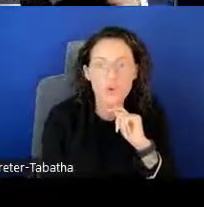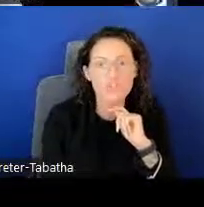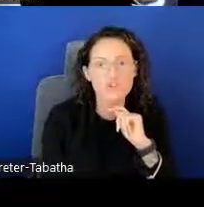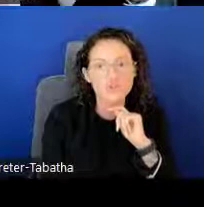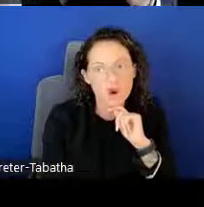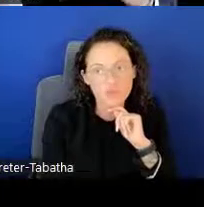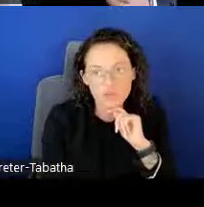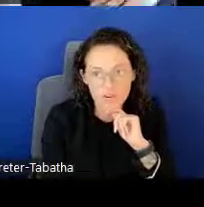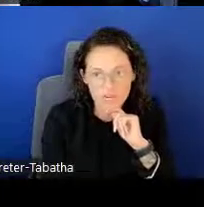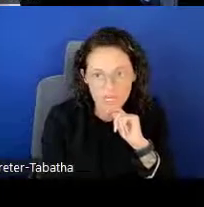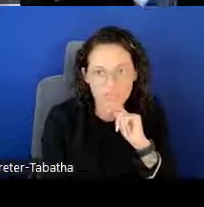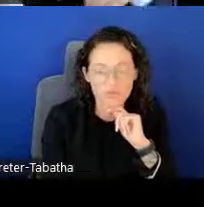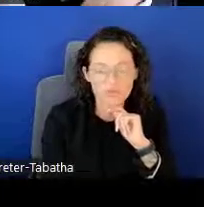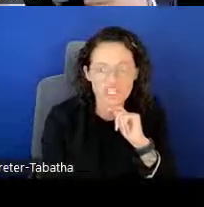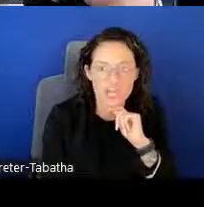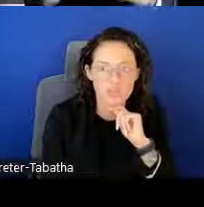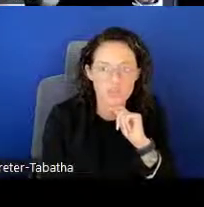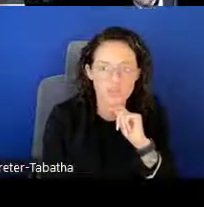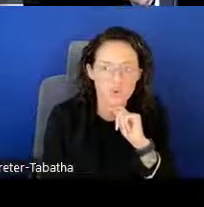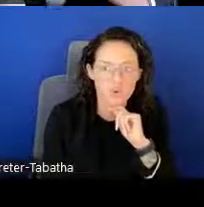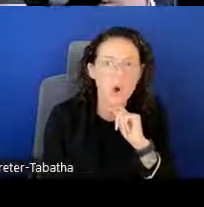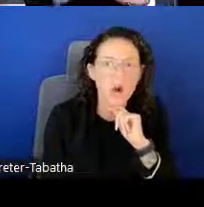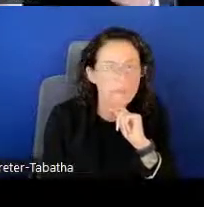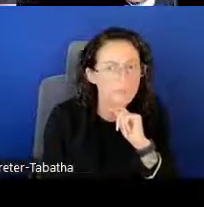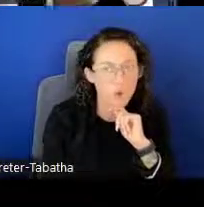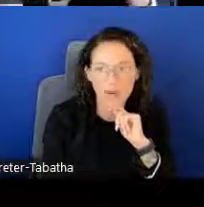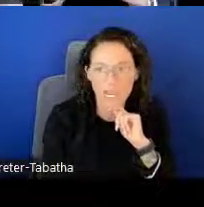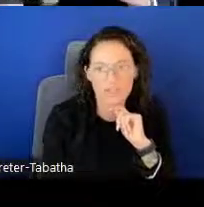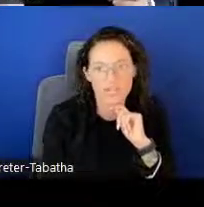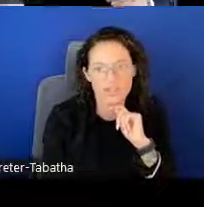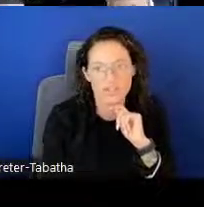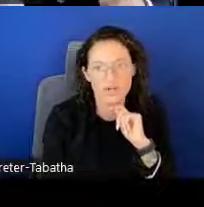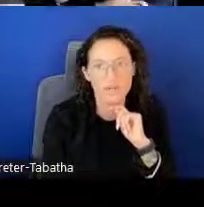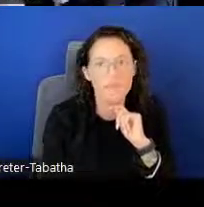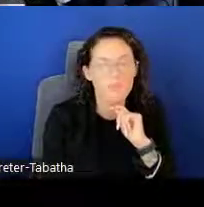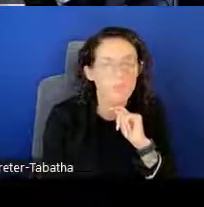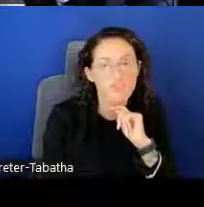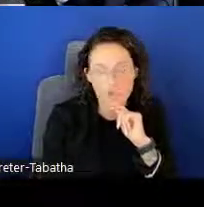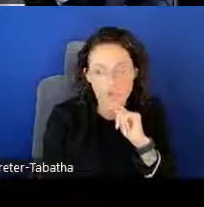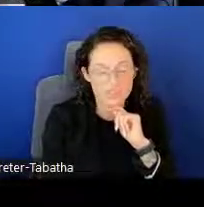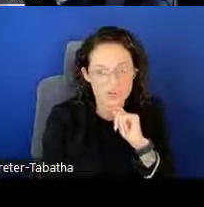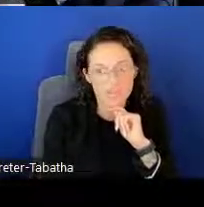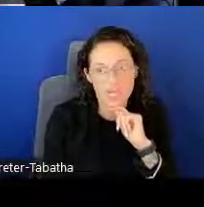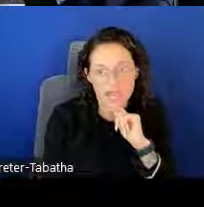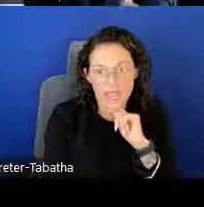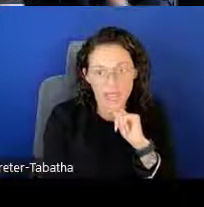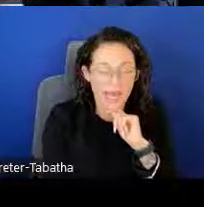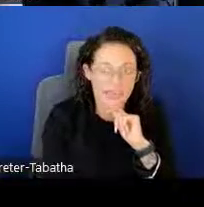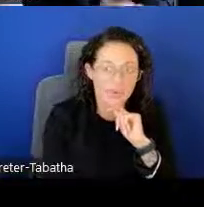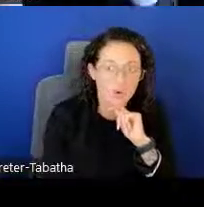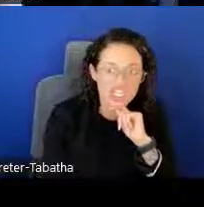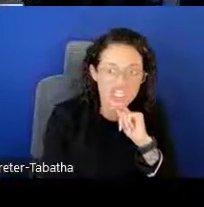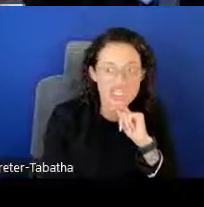We strongly recommend you to reach out to one Program Manager before you start applying and ask some questions